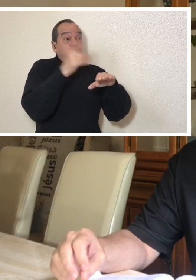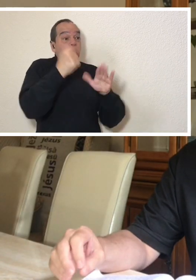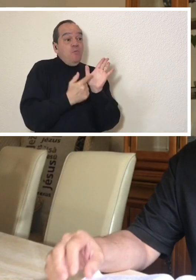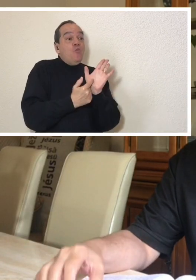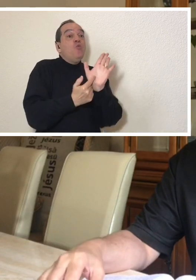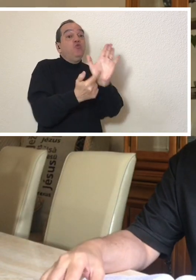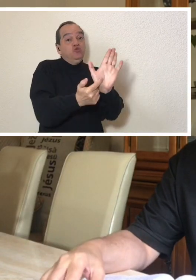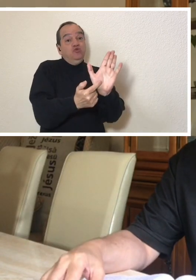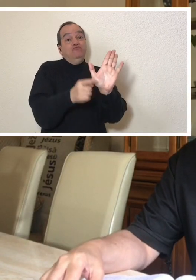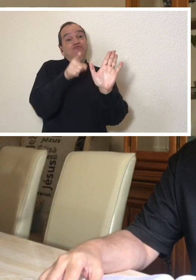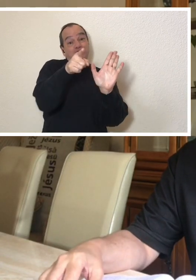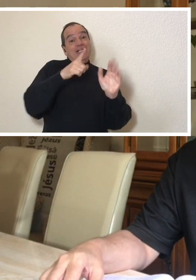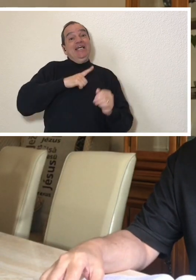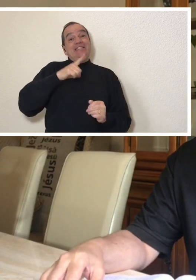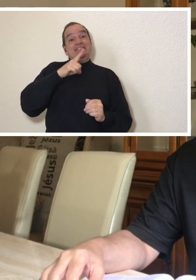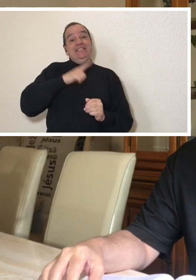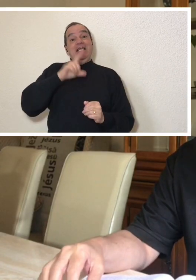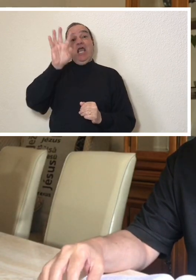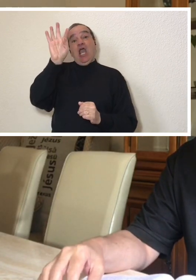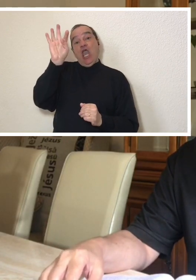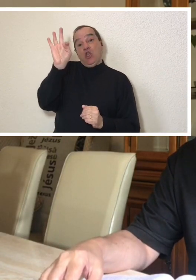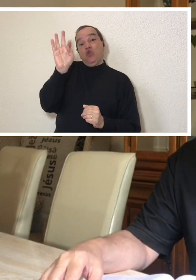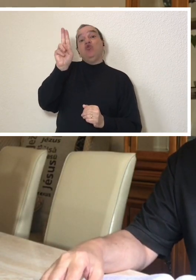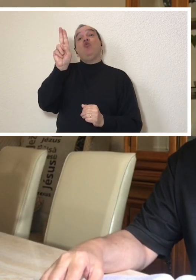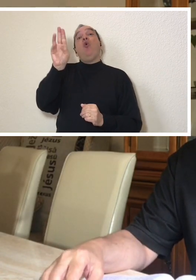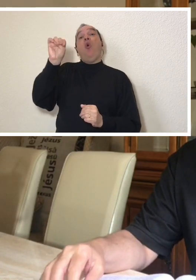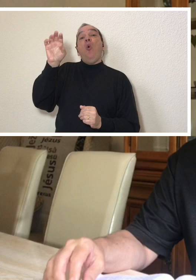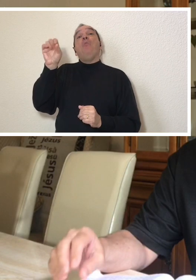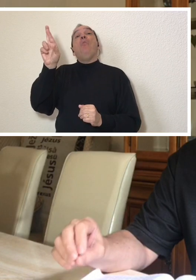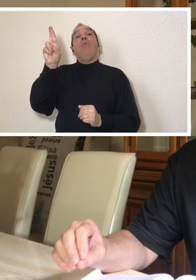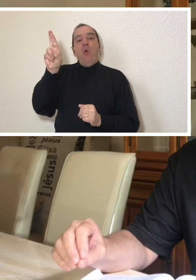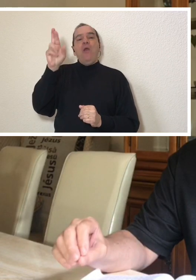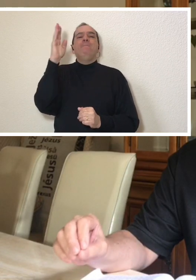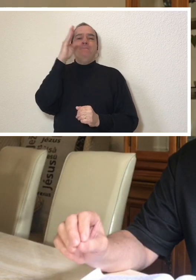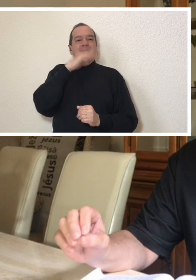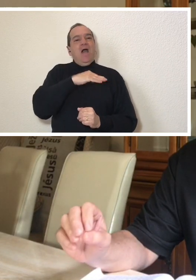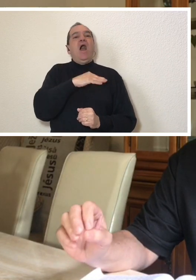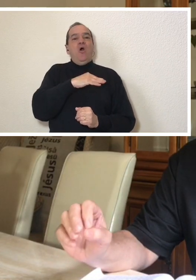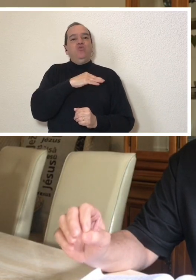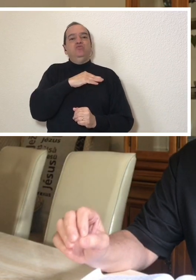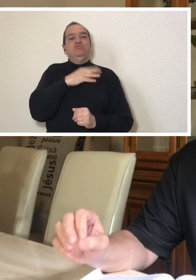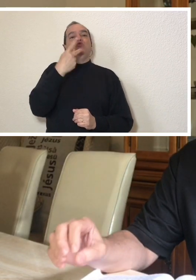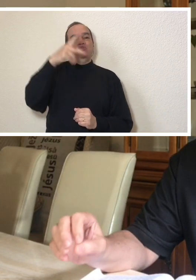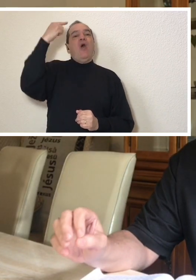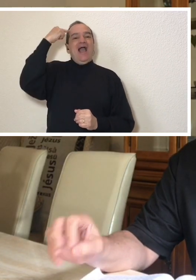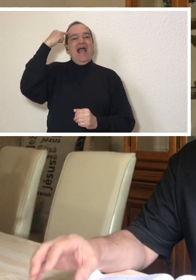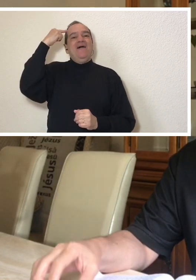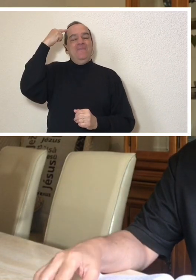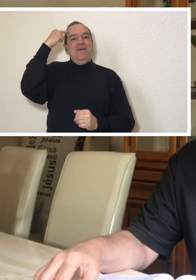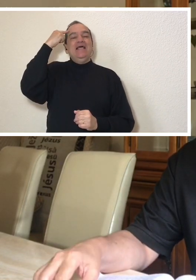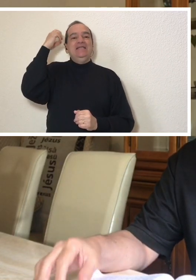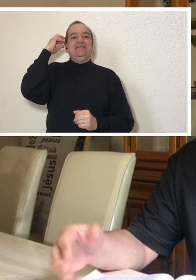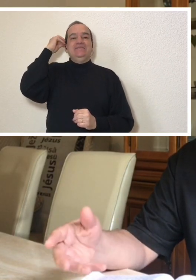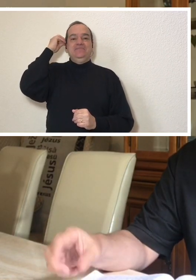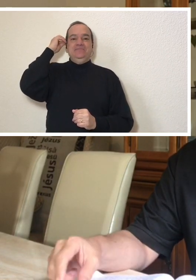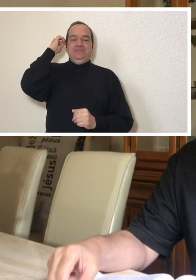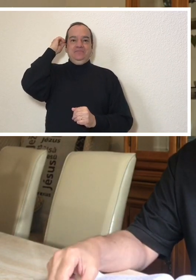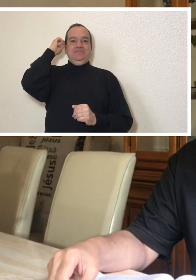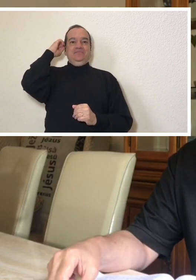I was diagnosed with a very rare type of cancer in my head and